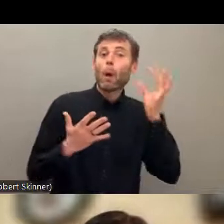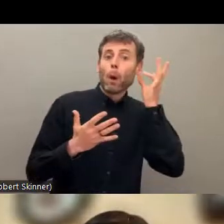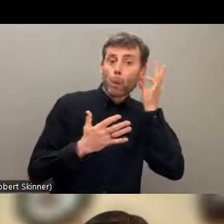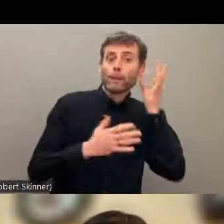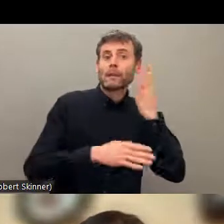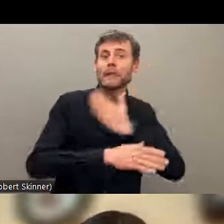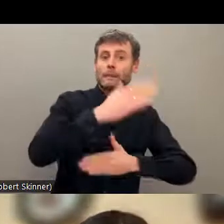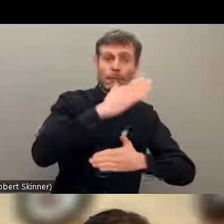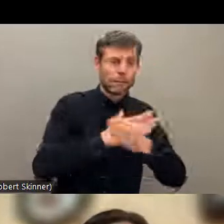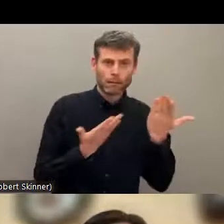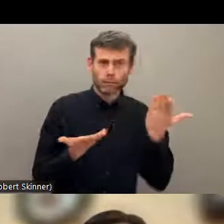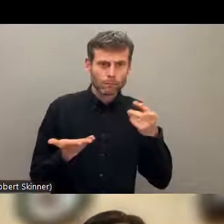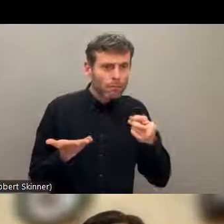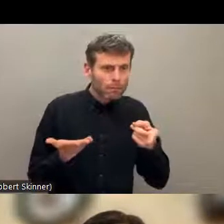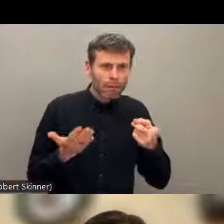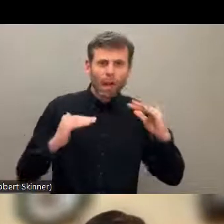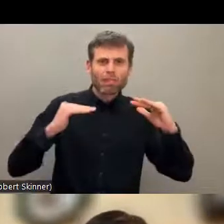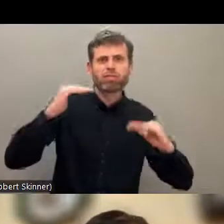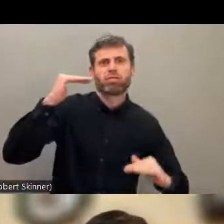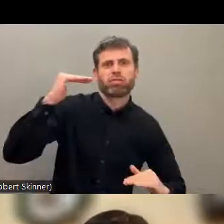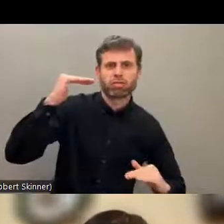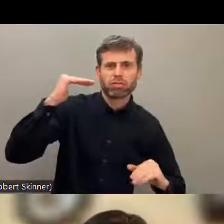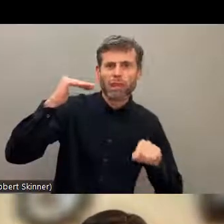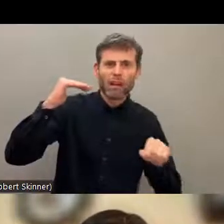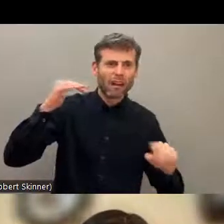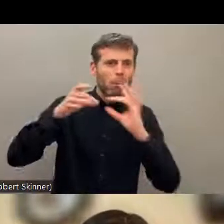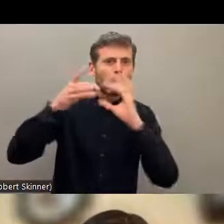to look from a very comprehensive and broader